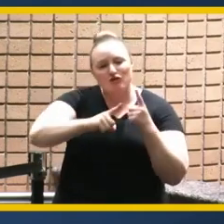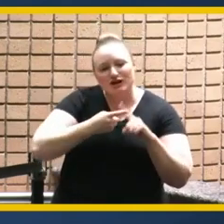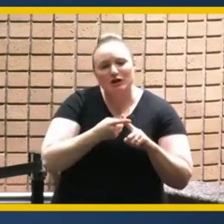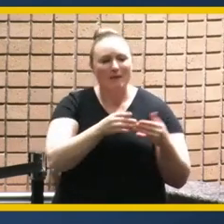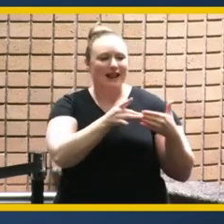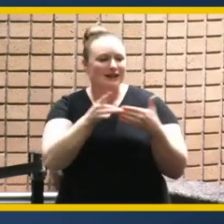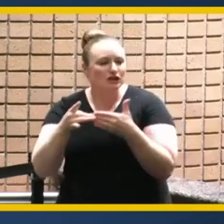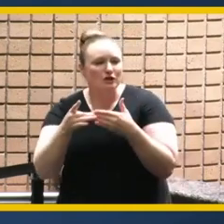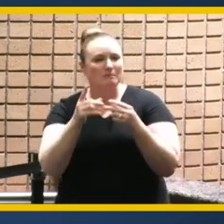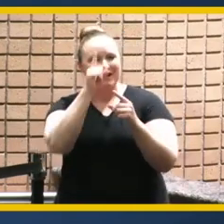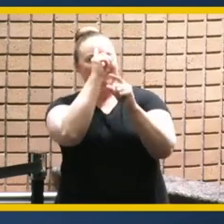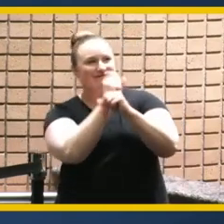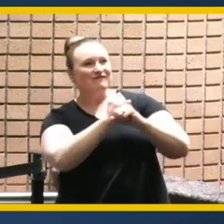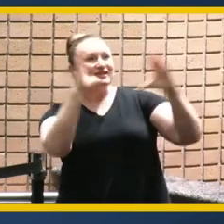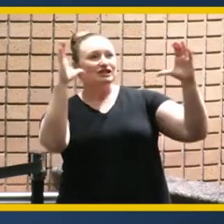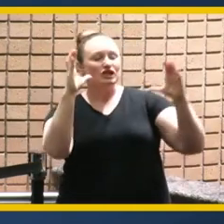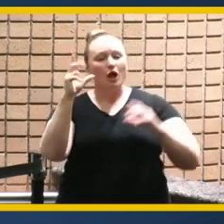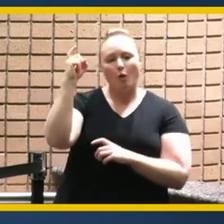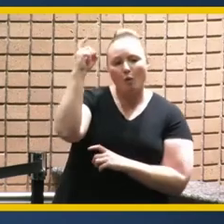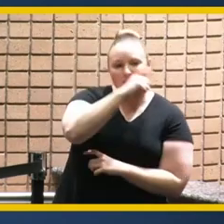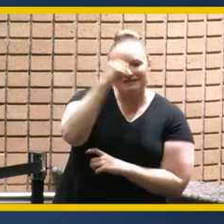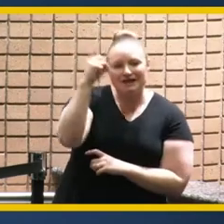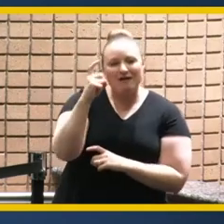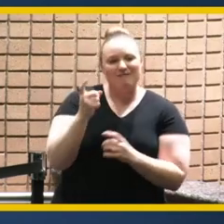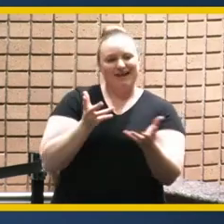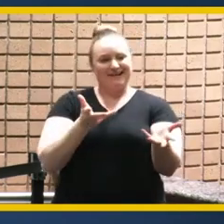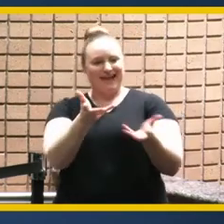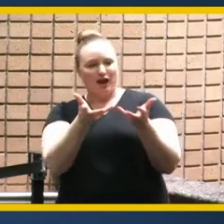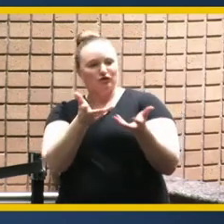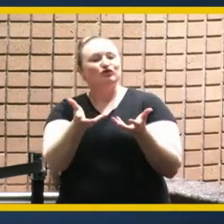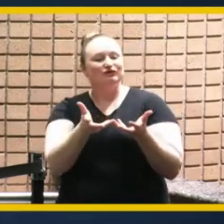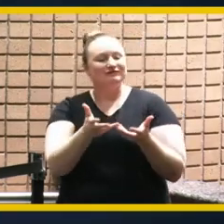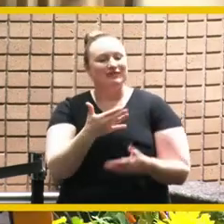for the wisdom for the candor and best of luck in the future